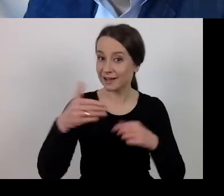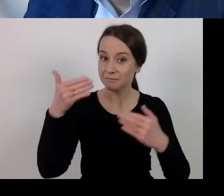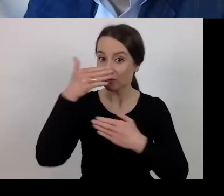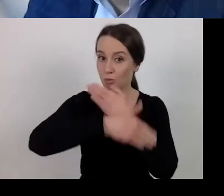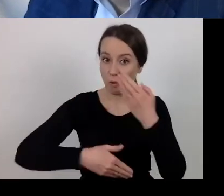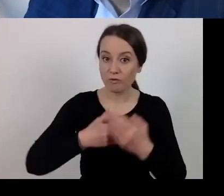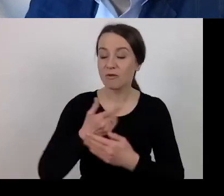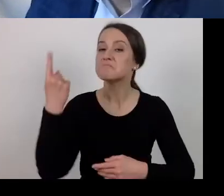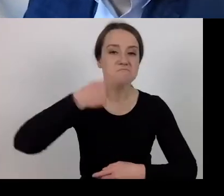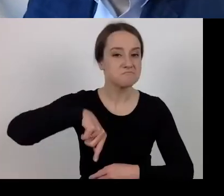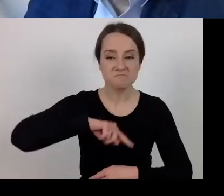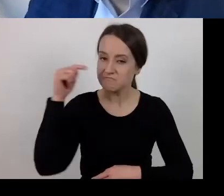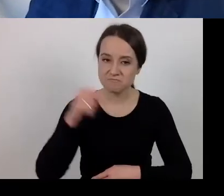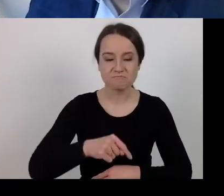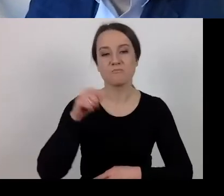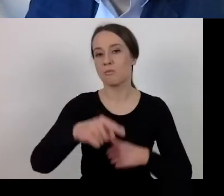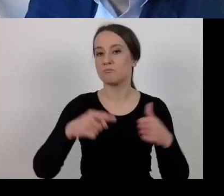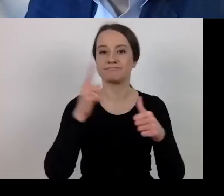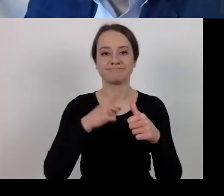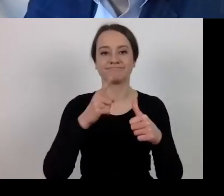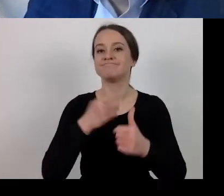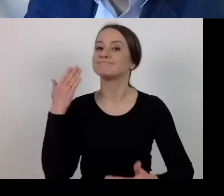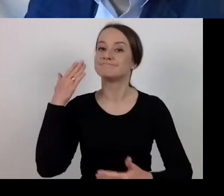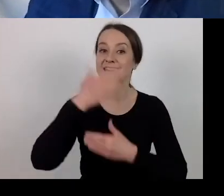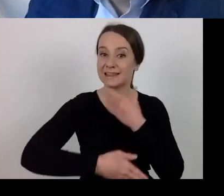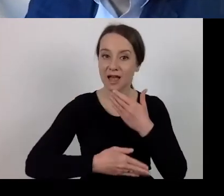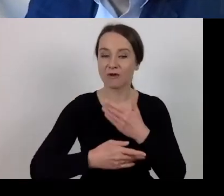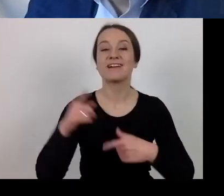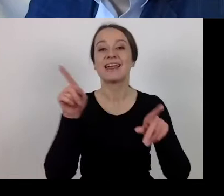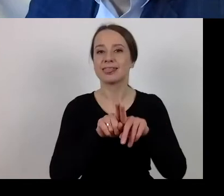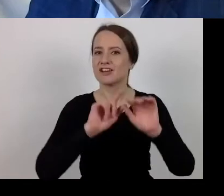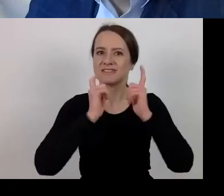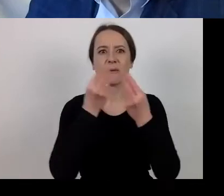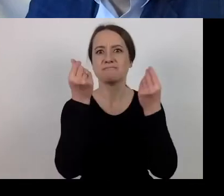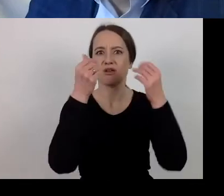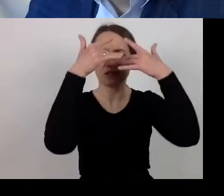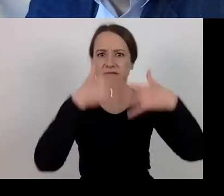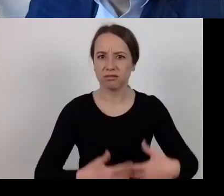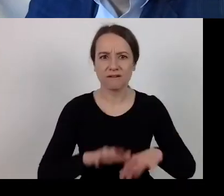the project must be completed and all project expenditure settled.